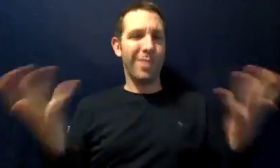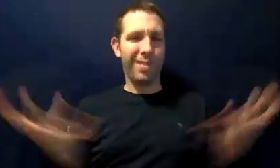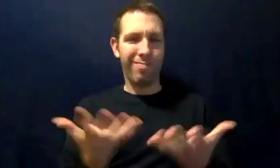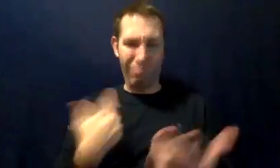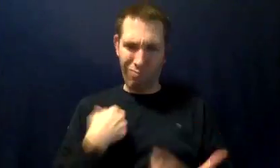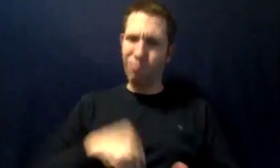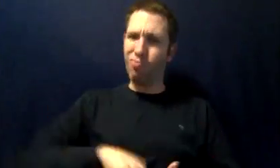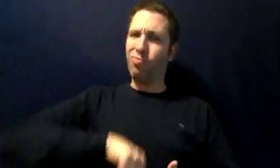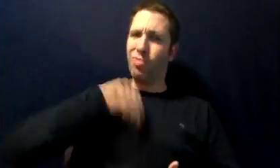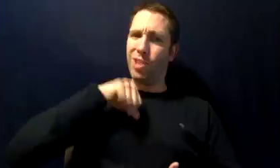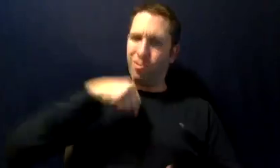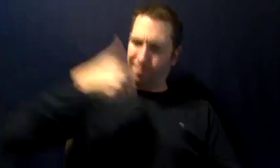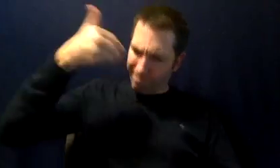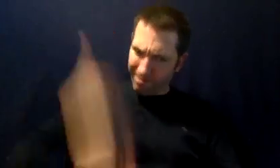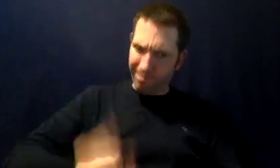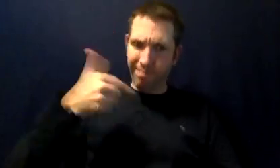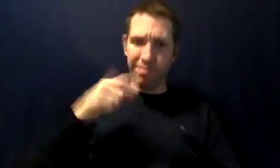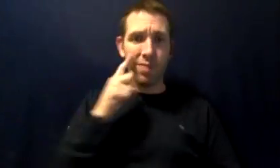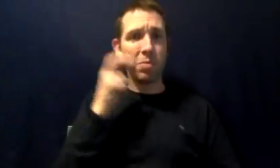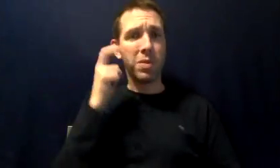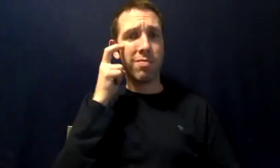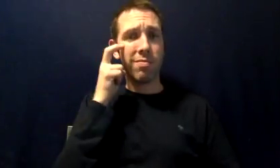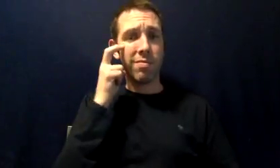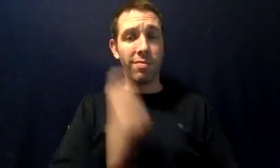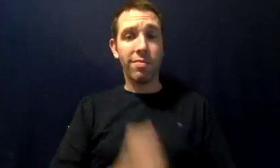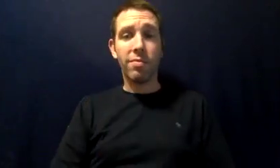I'm proud of my Deafblind identity.